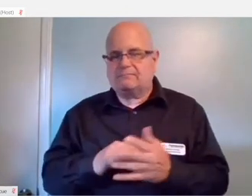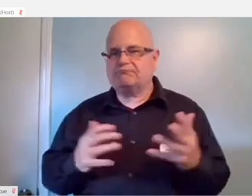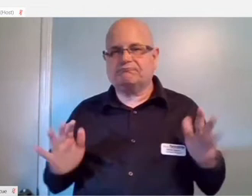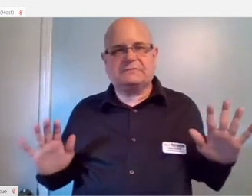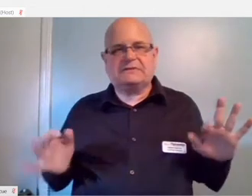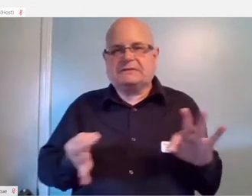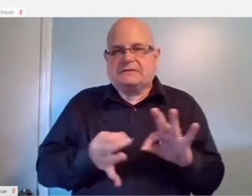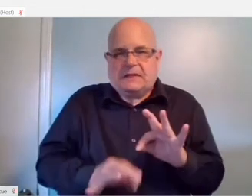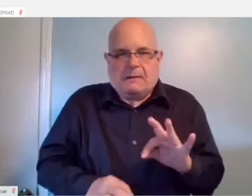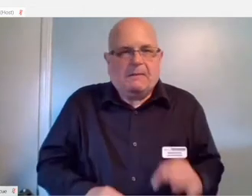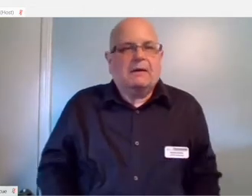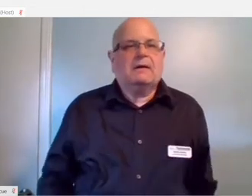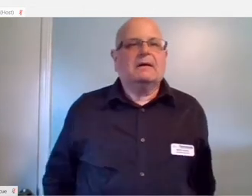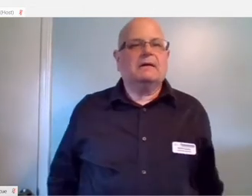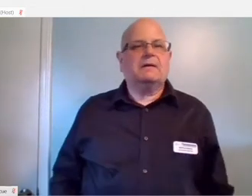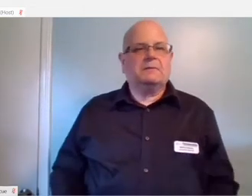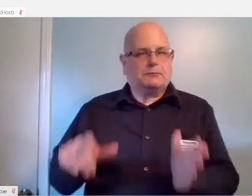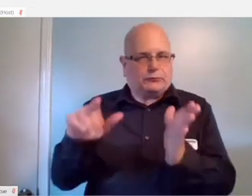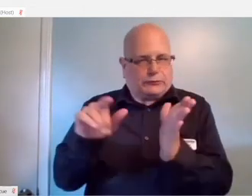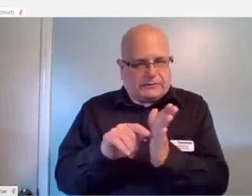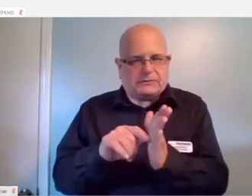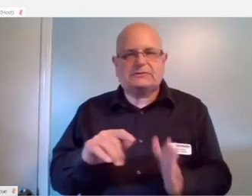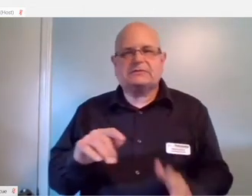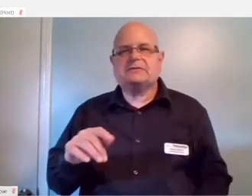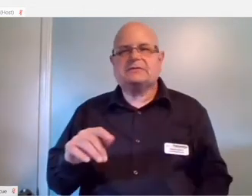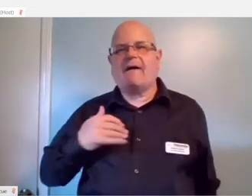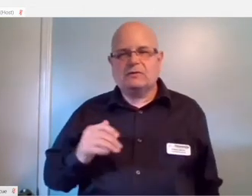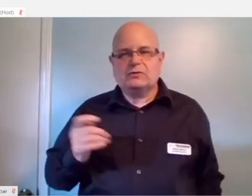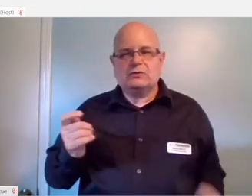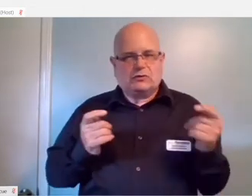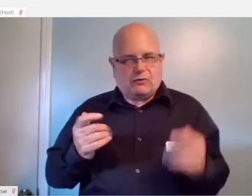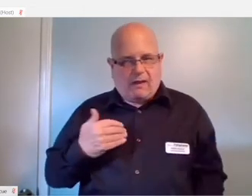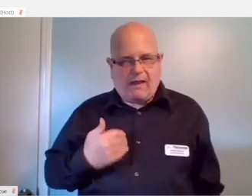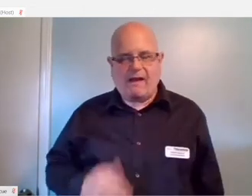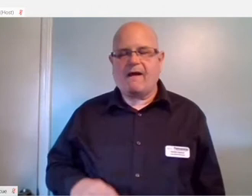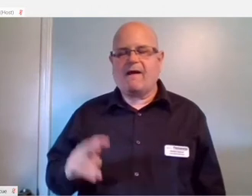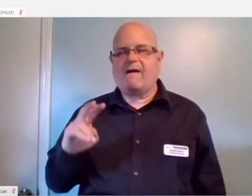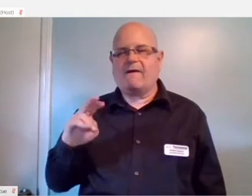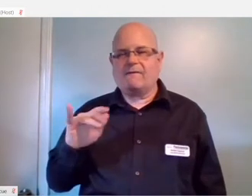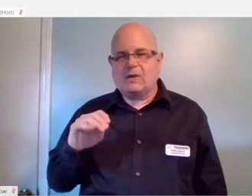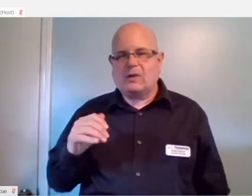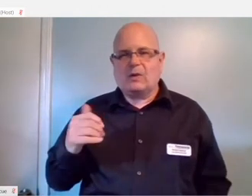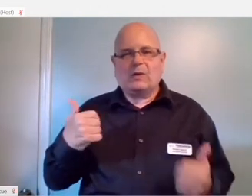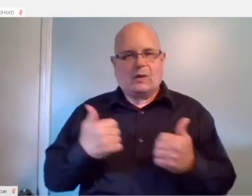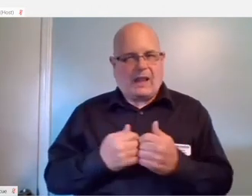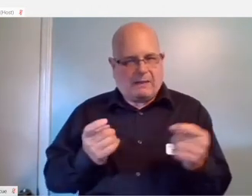Some other supported devices include printers, controllers, video game controller, if you wanted to use that for your phone, you could.